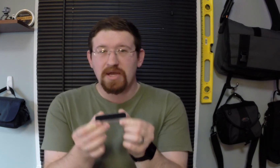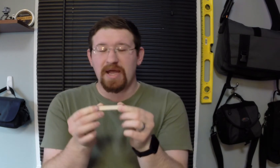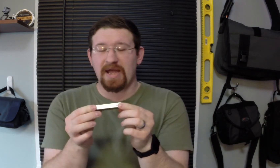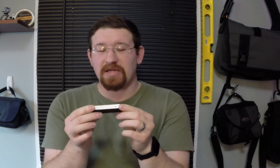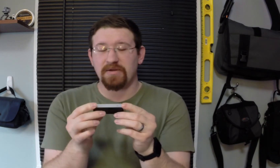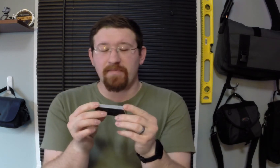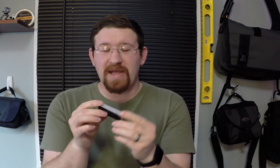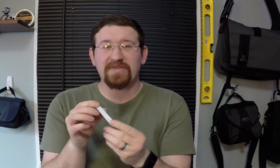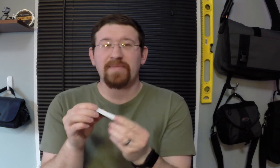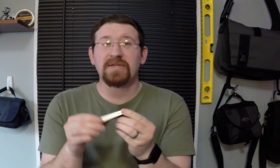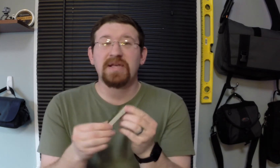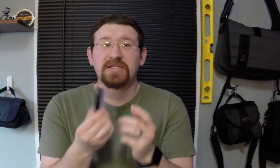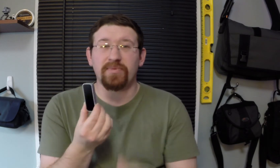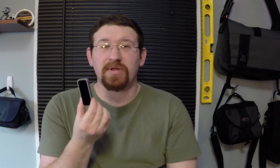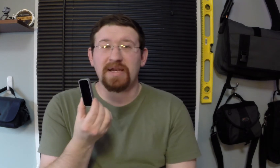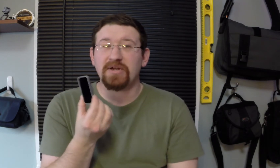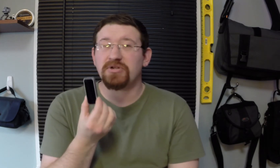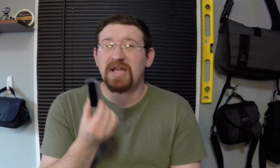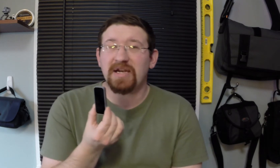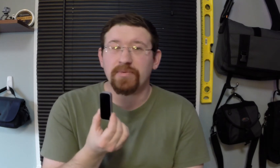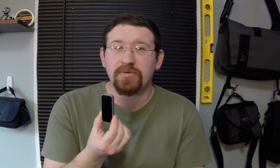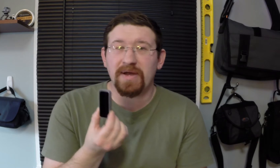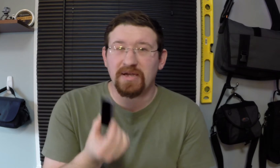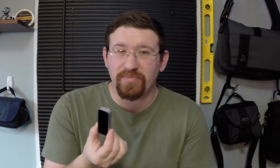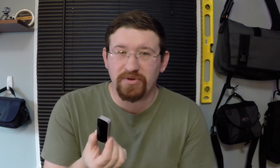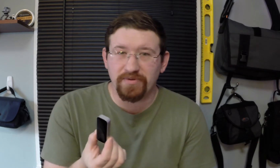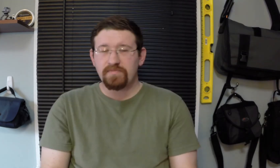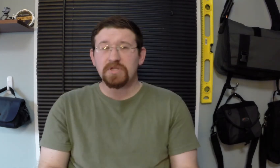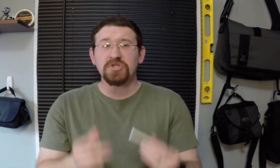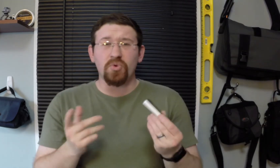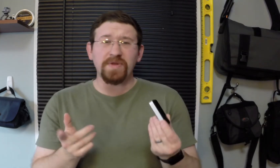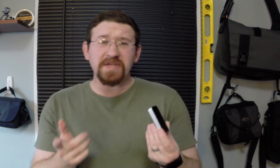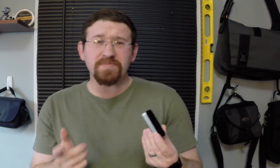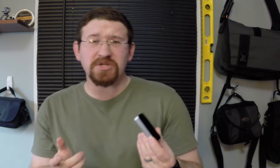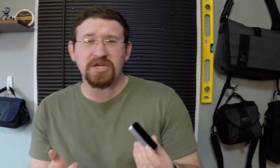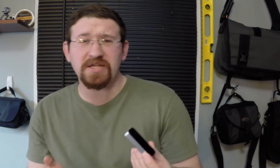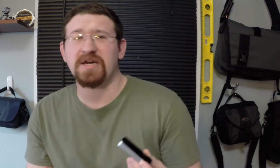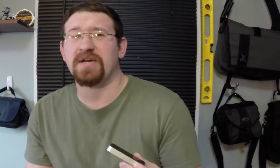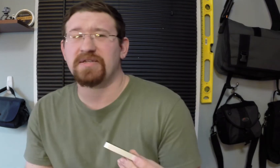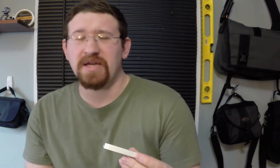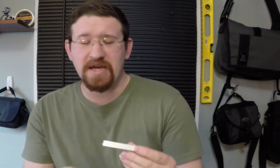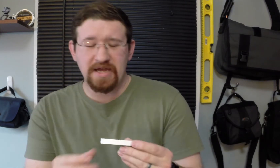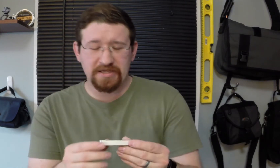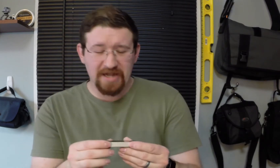and make them accessible and understandable by a computer. So what this machine does is